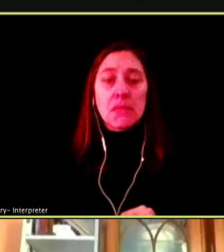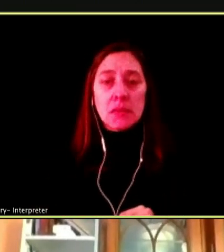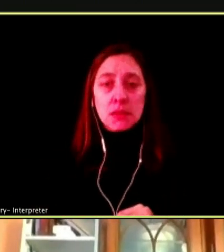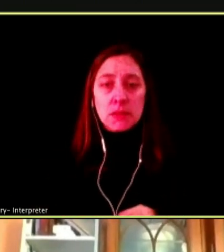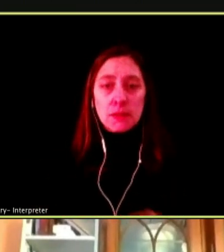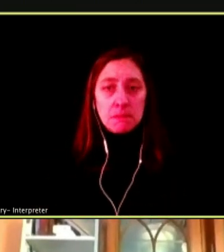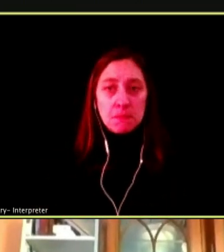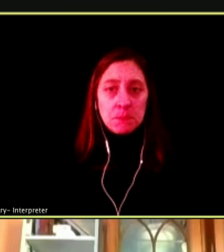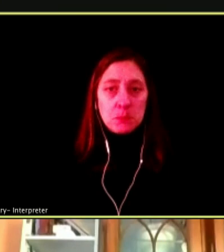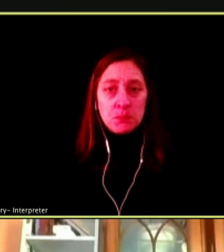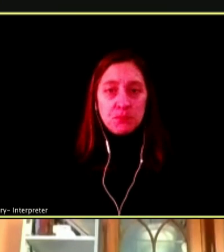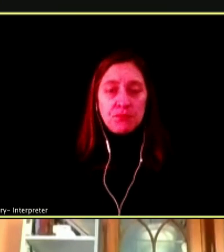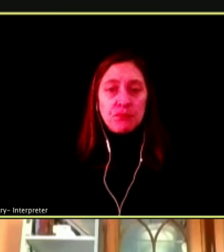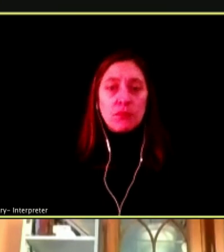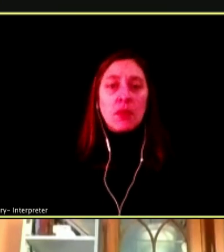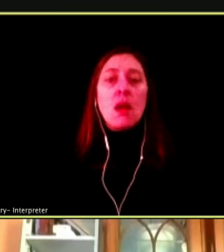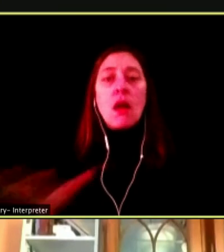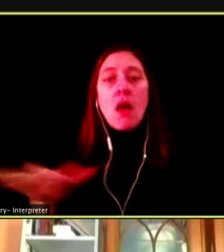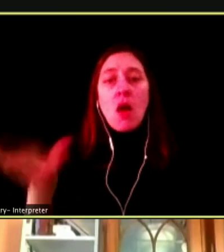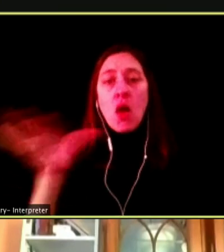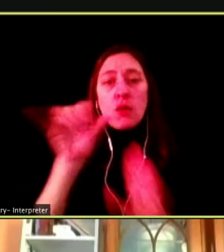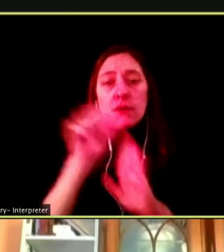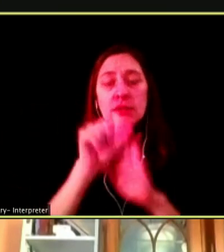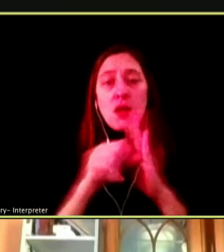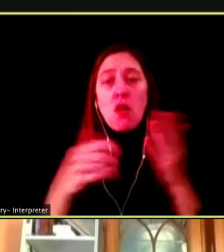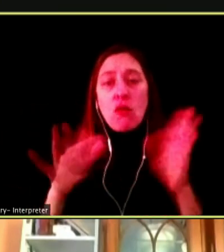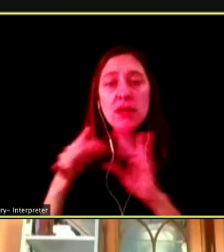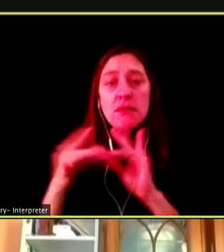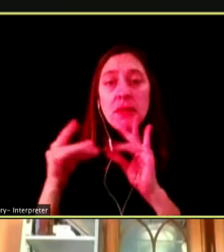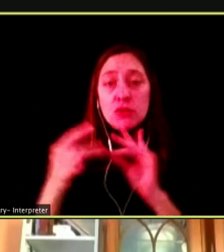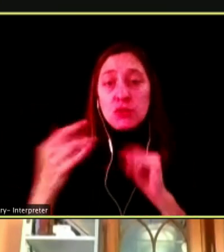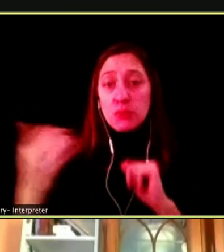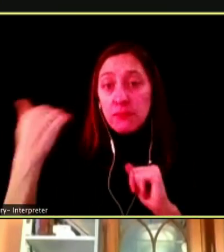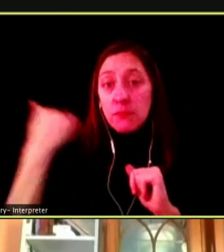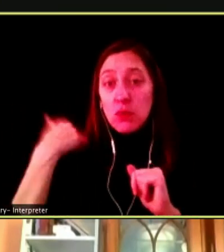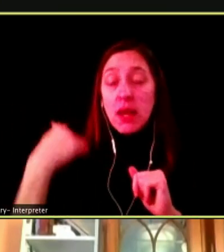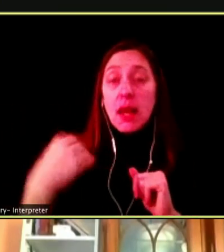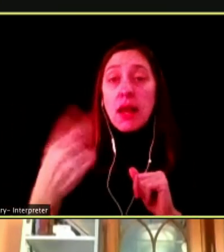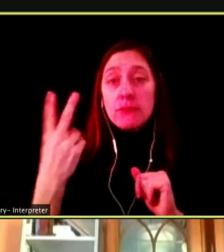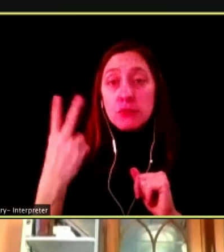IN TERMS OF THROUGHOUT THE STATE, AS WAS MENTIONED EARLIER THERE ARE TWO RULES IN THE